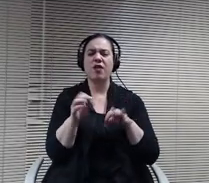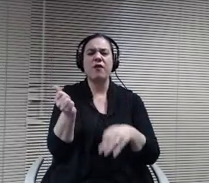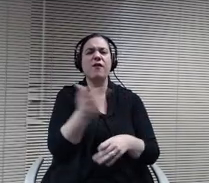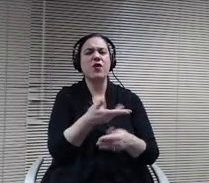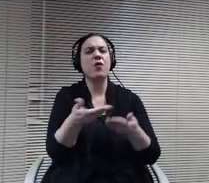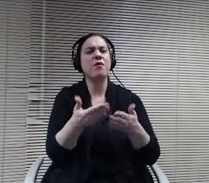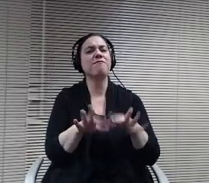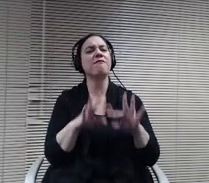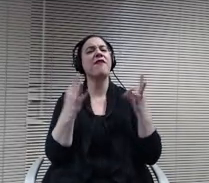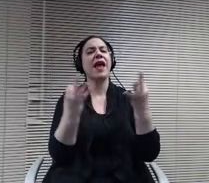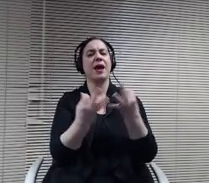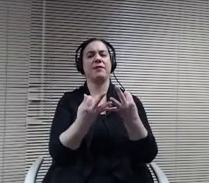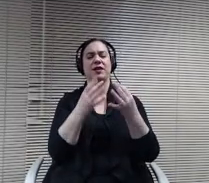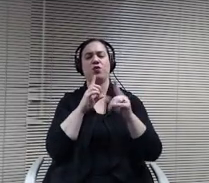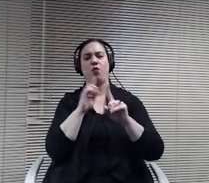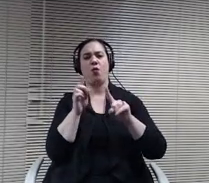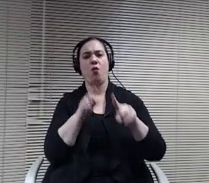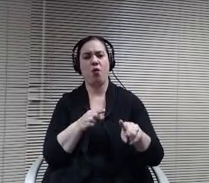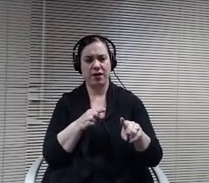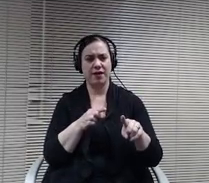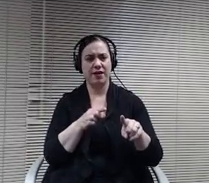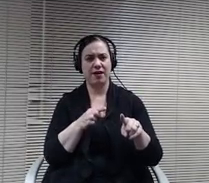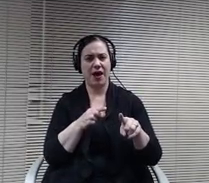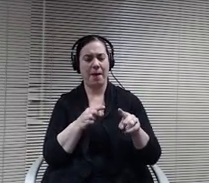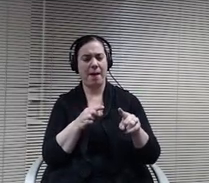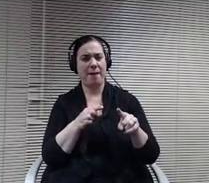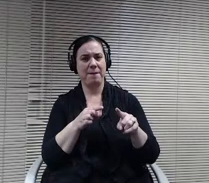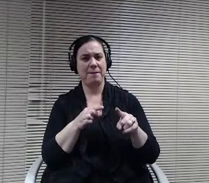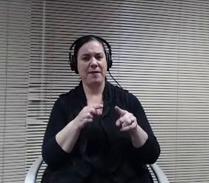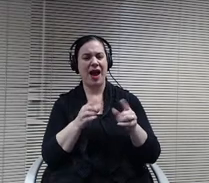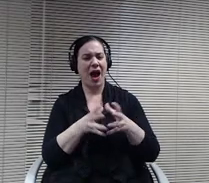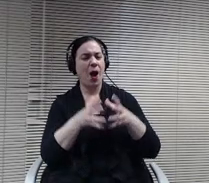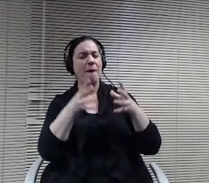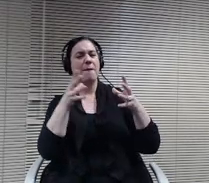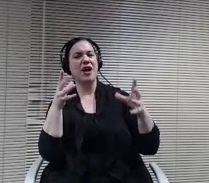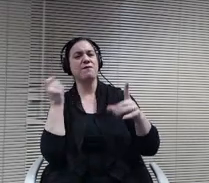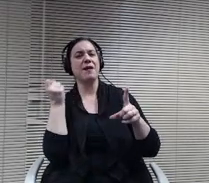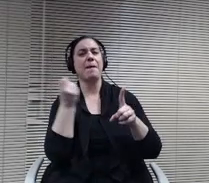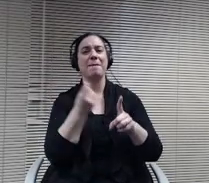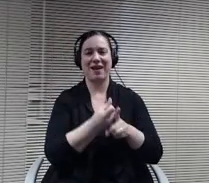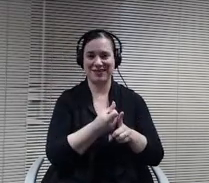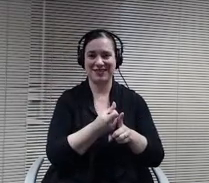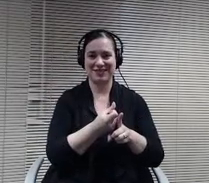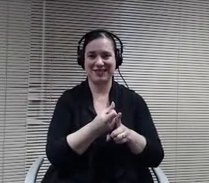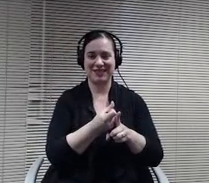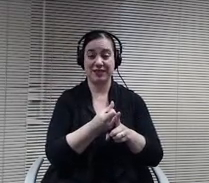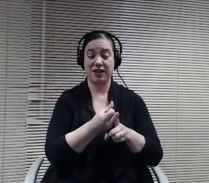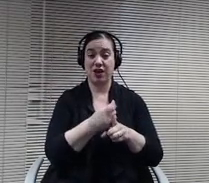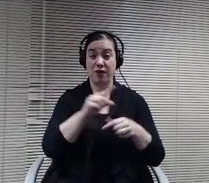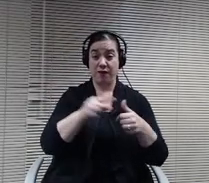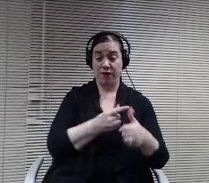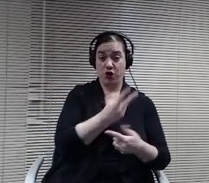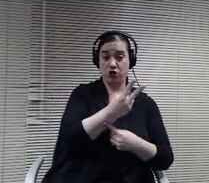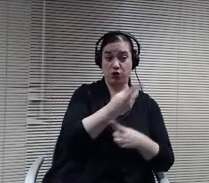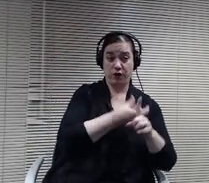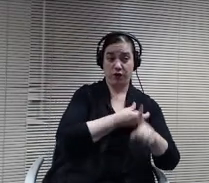How much of a difference it made for them. So the 1st two are from parents that you know said they might have had to quit